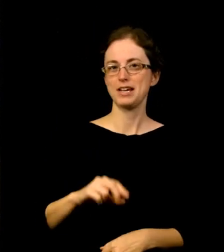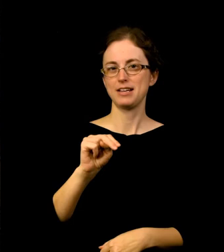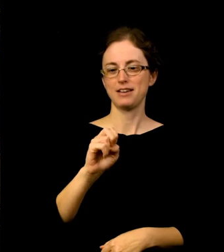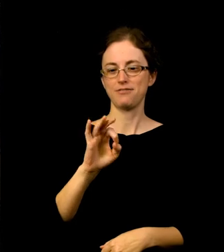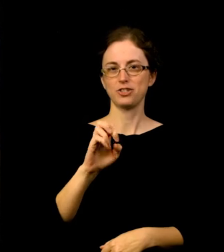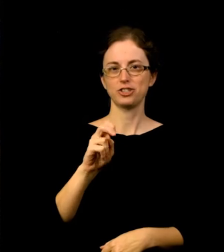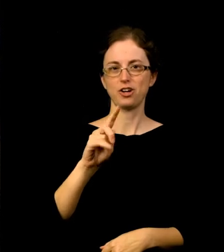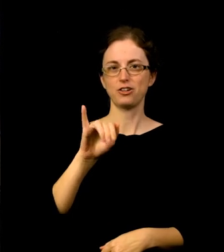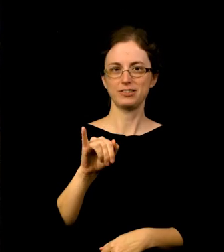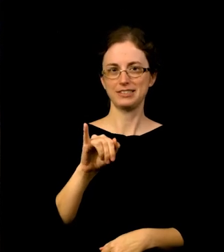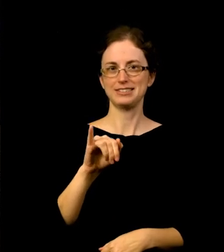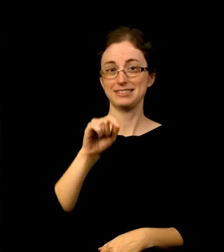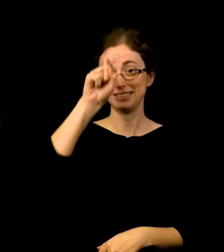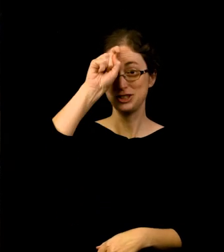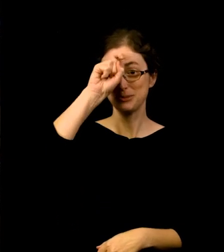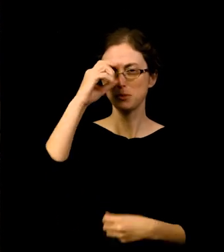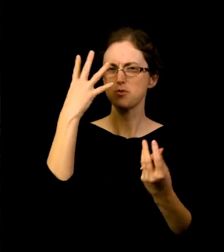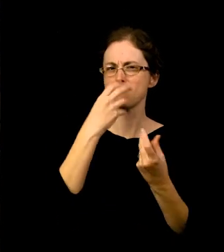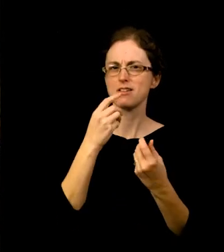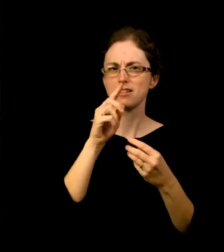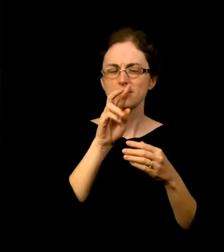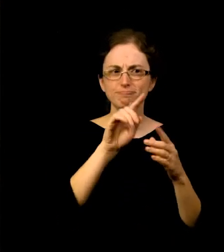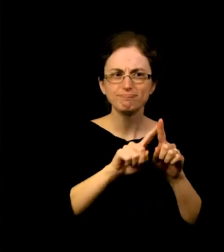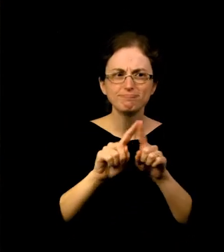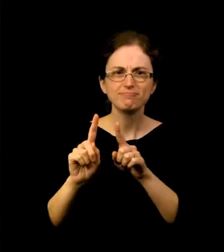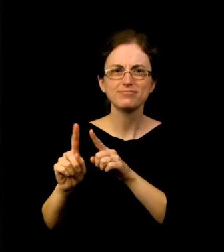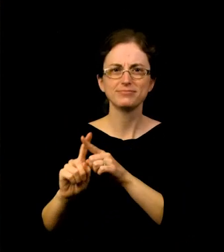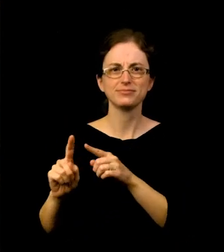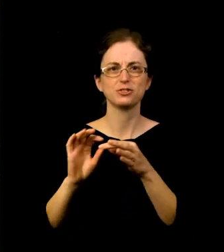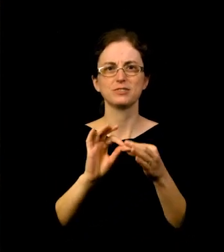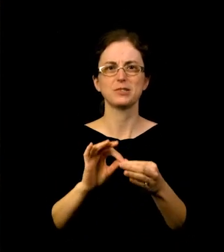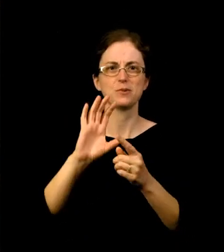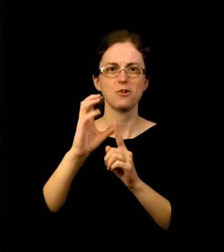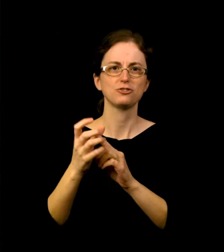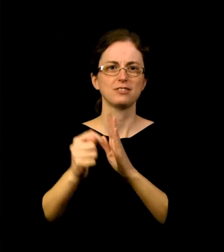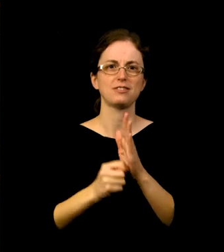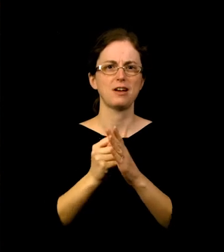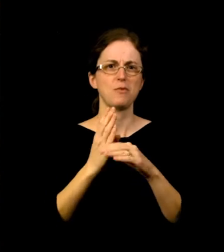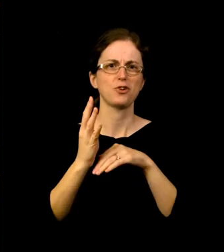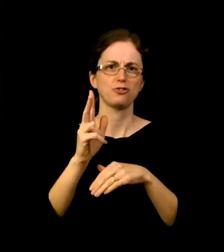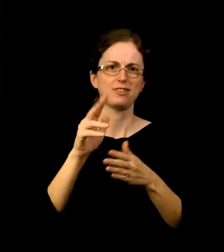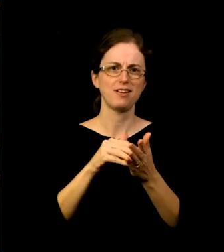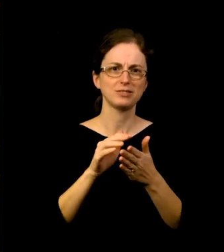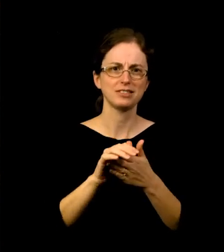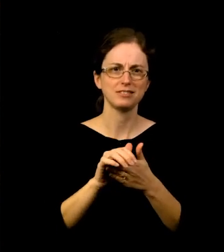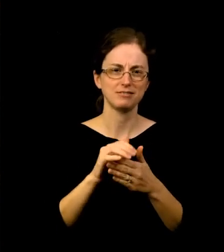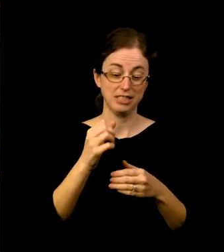of a culture and time over 3000 years ago. It is an immersive experience of nearly 230 objects